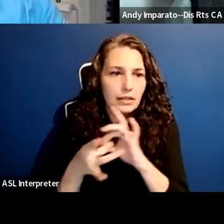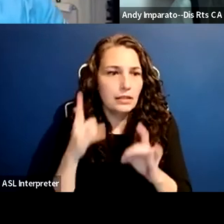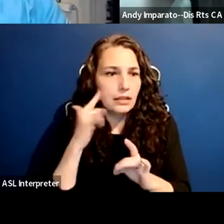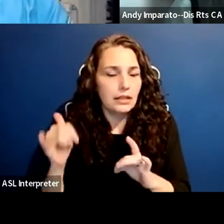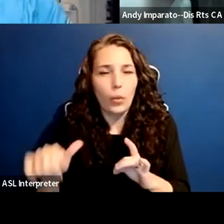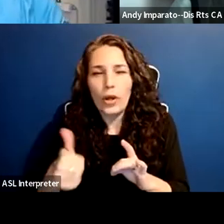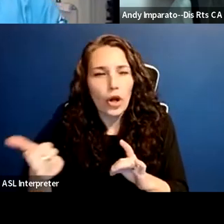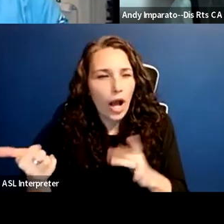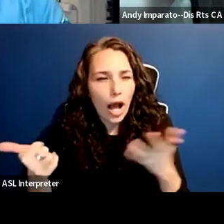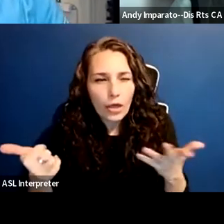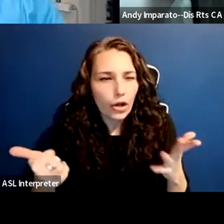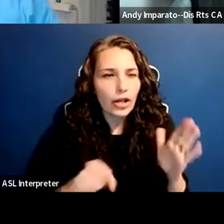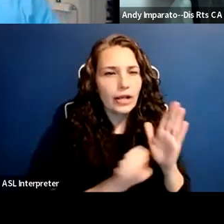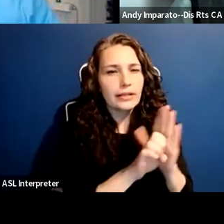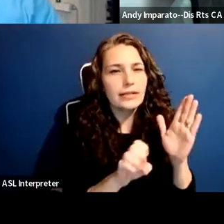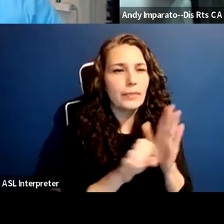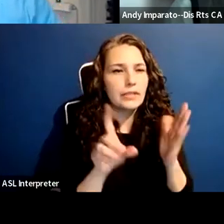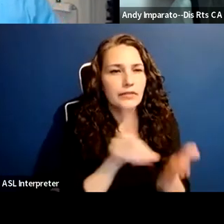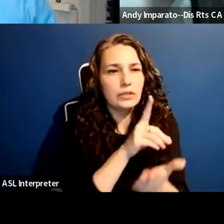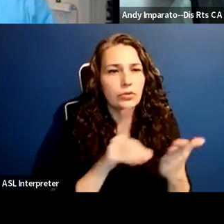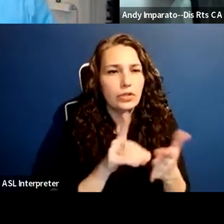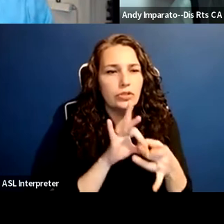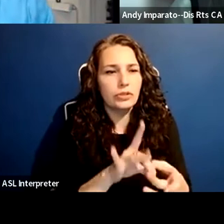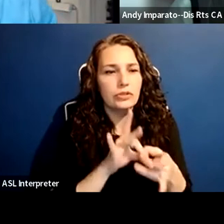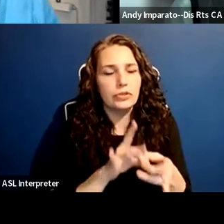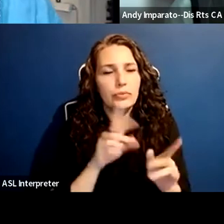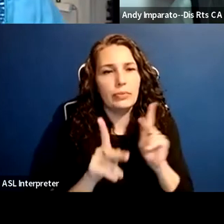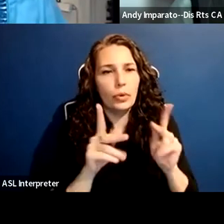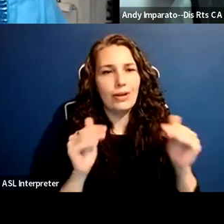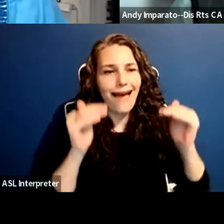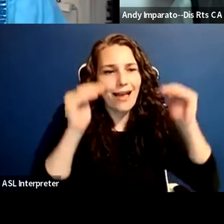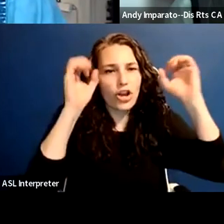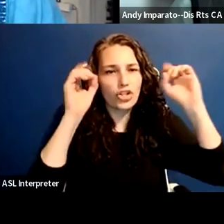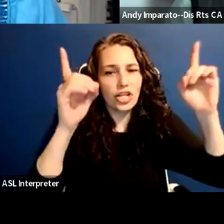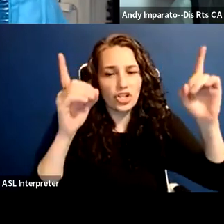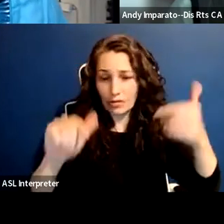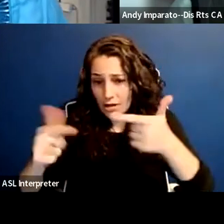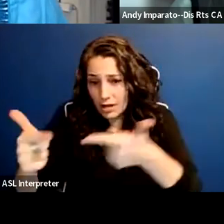in higher education right now? Vivian, any thoughts?